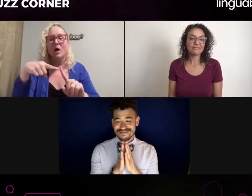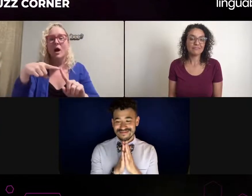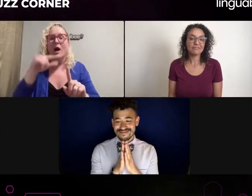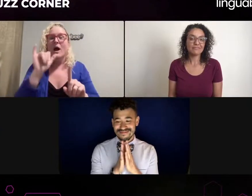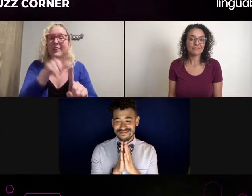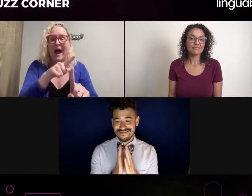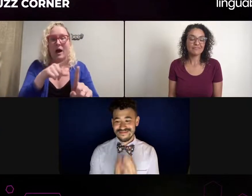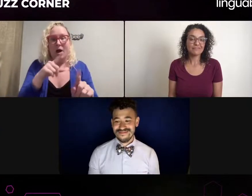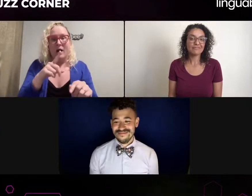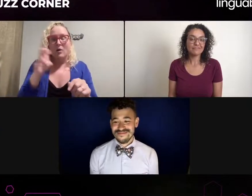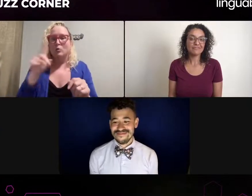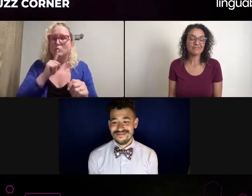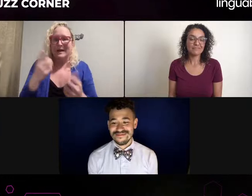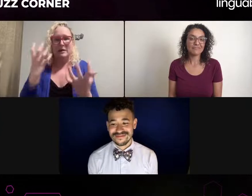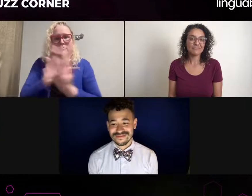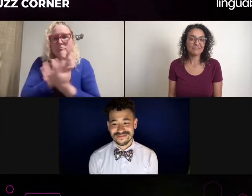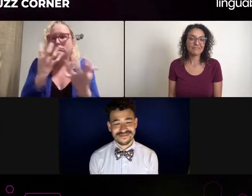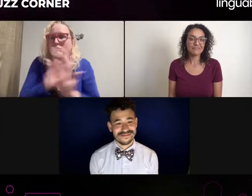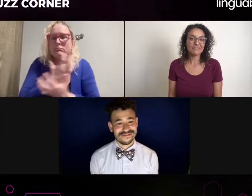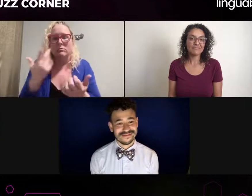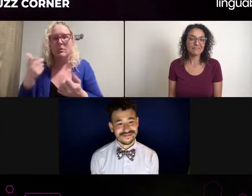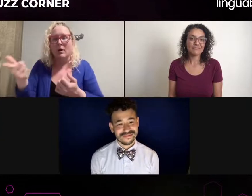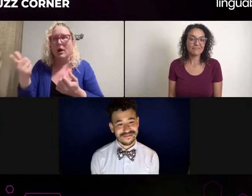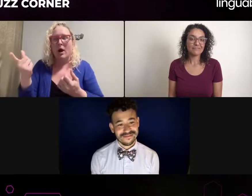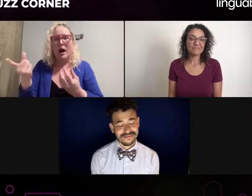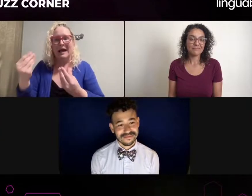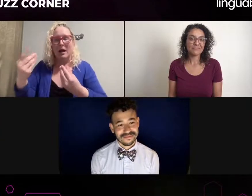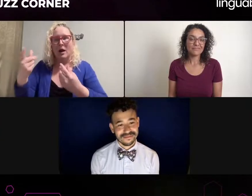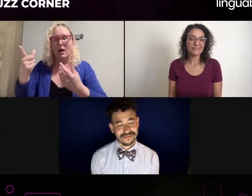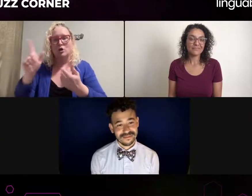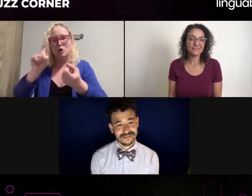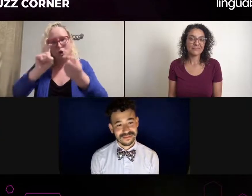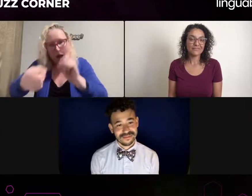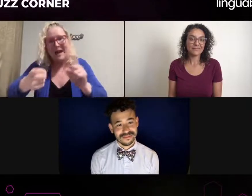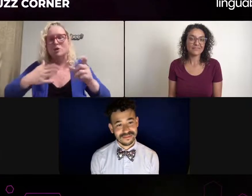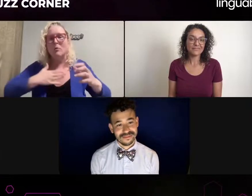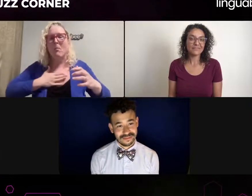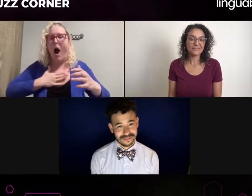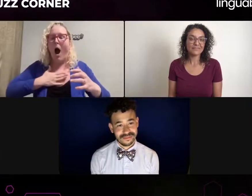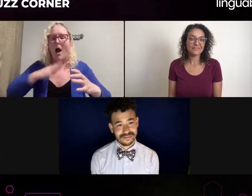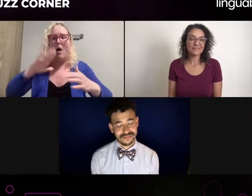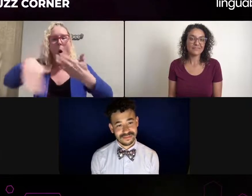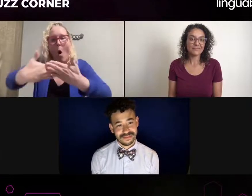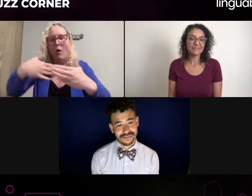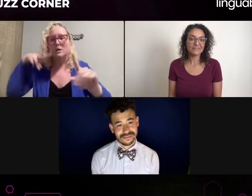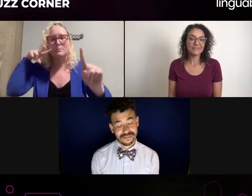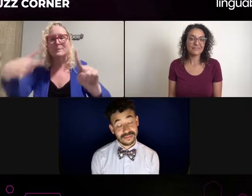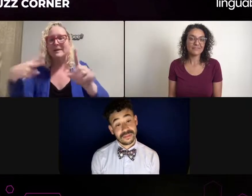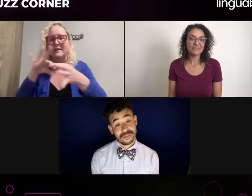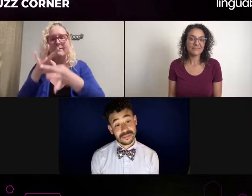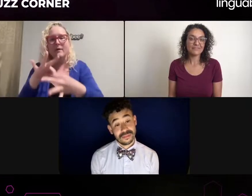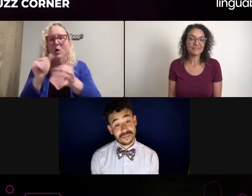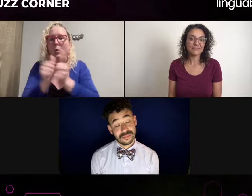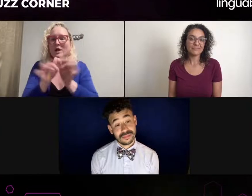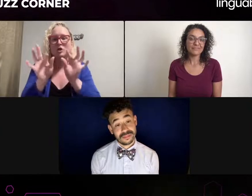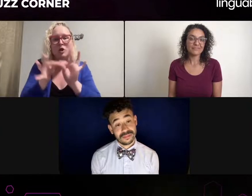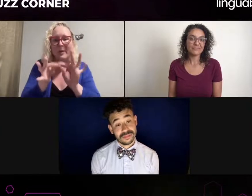You know, again, I'd be in control right. Yes. Exactly. Control, self-empowerment, self advocacy.